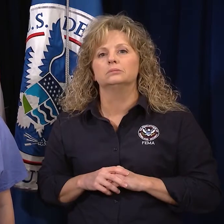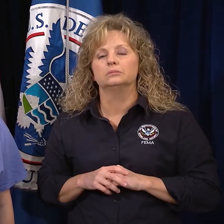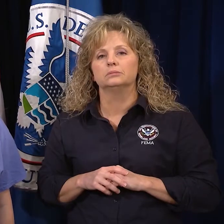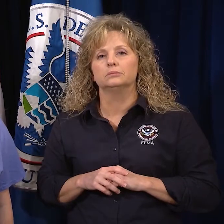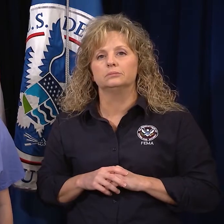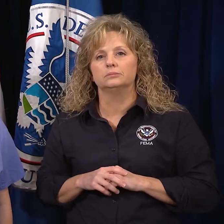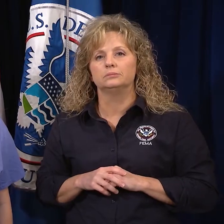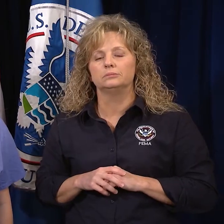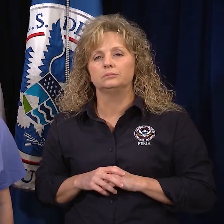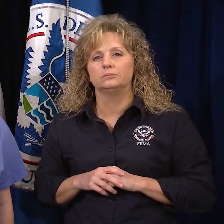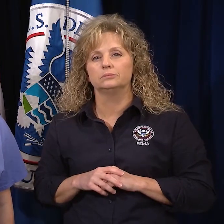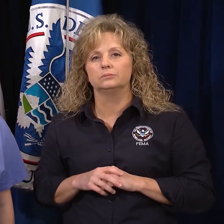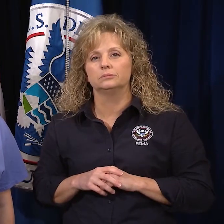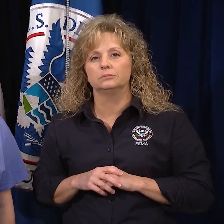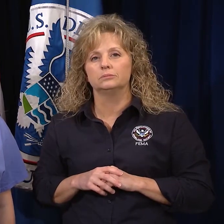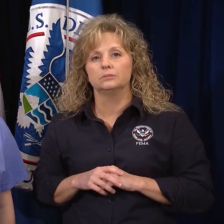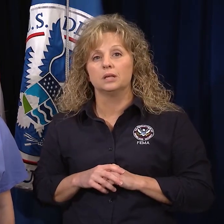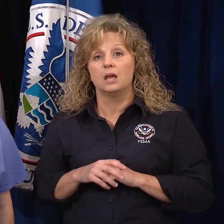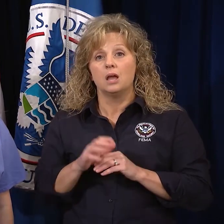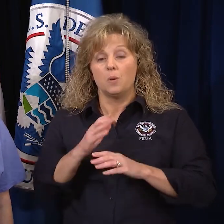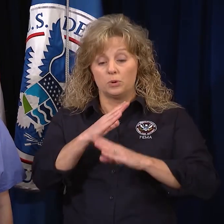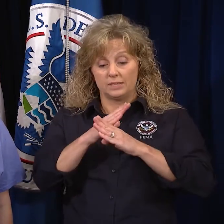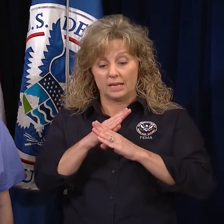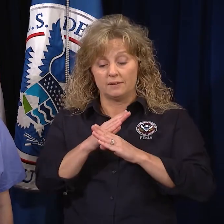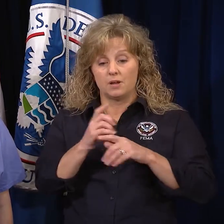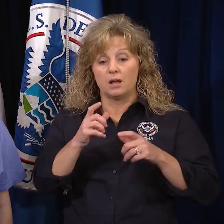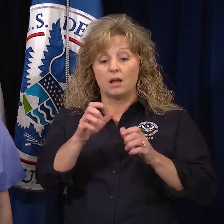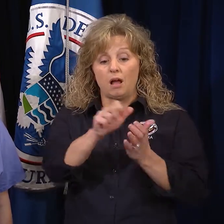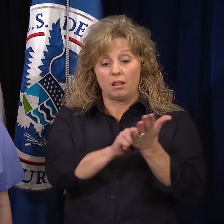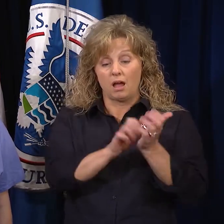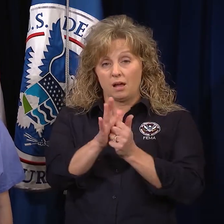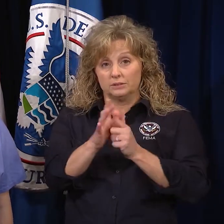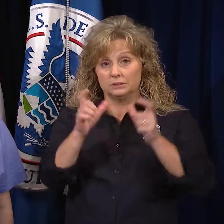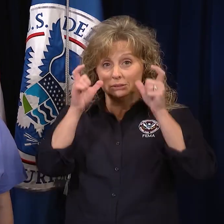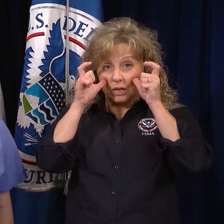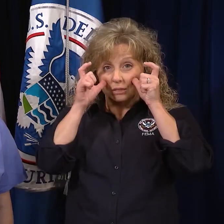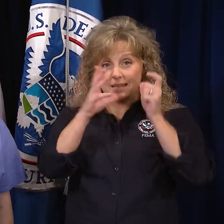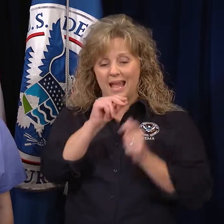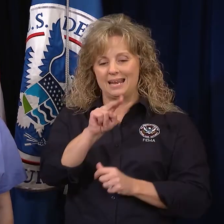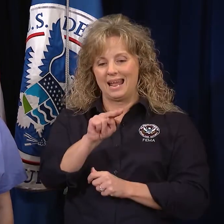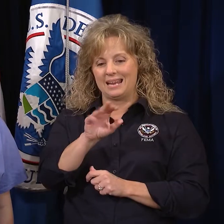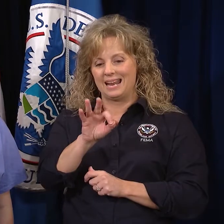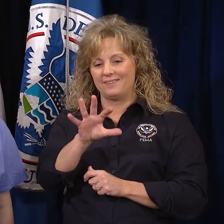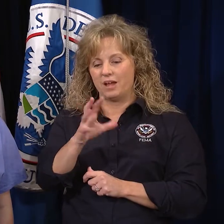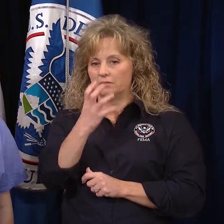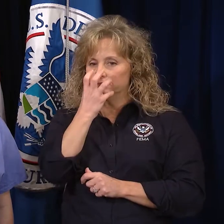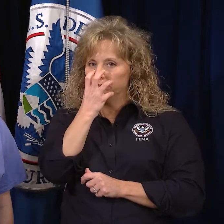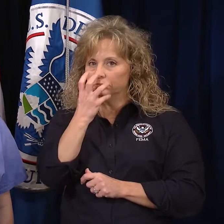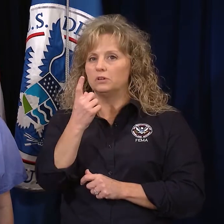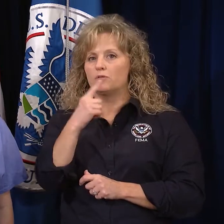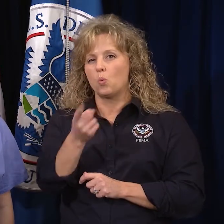Make sure to wear protective gloves, goggles, and an N-95 respirator